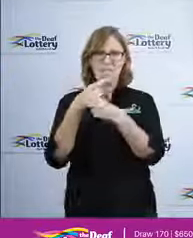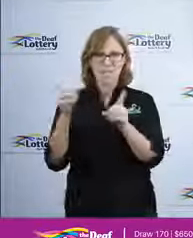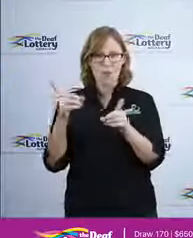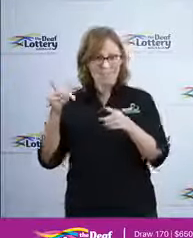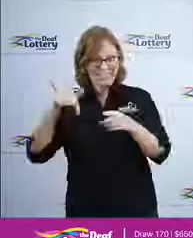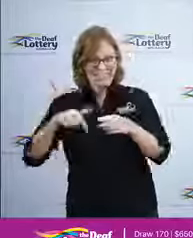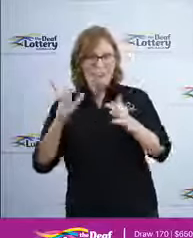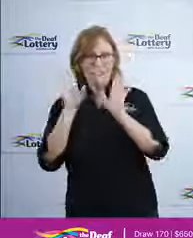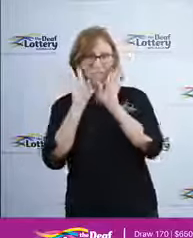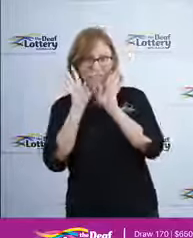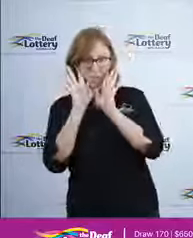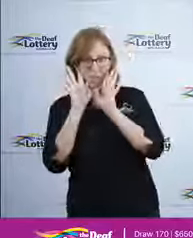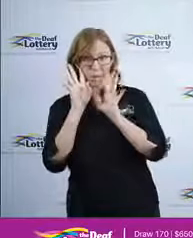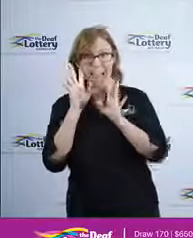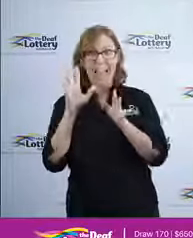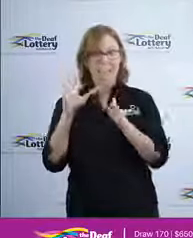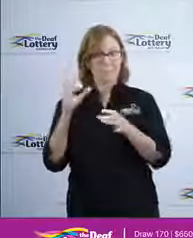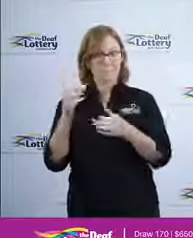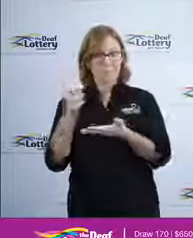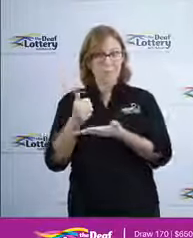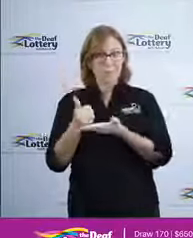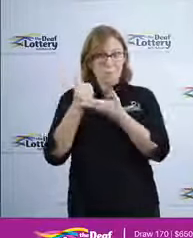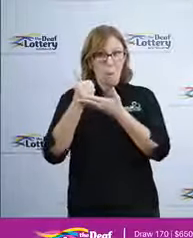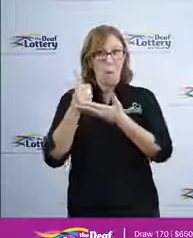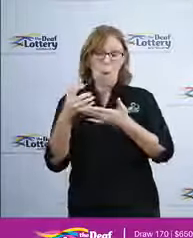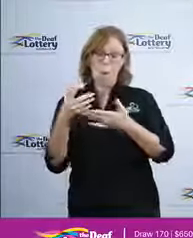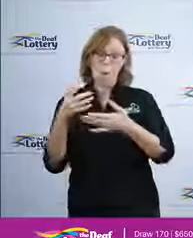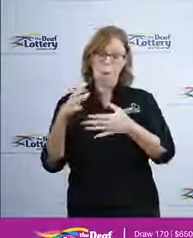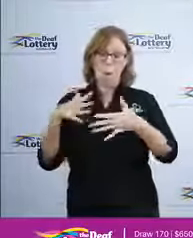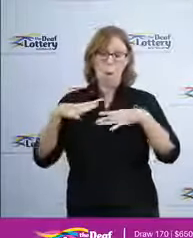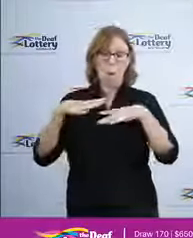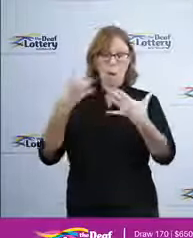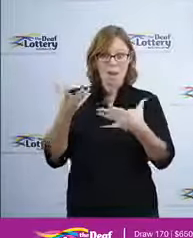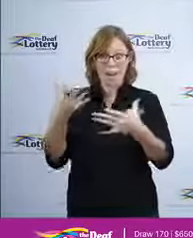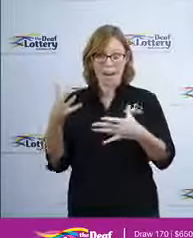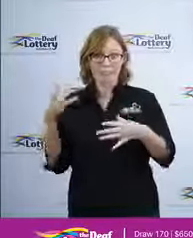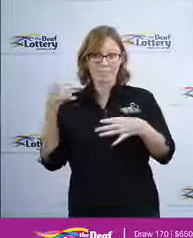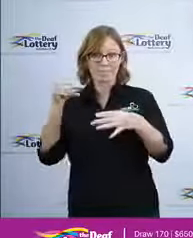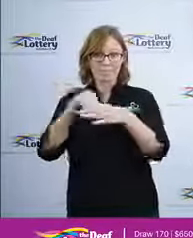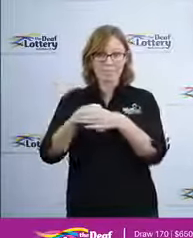members are automatically entered into five $1,000 weekly draws every Friday so